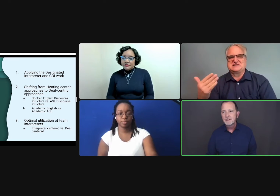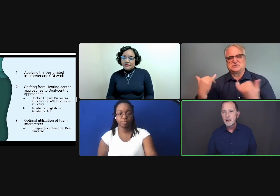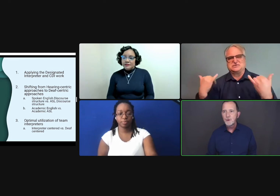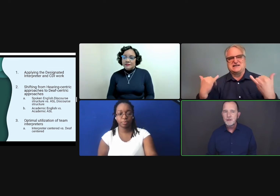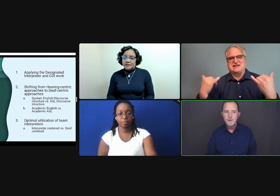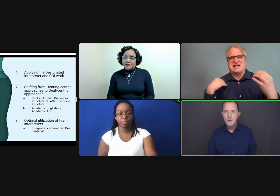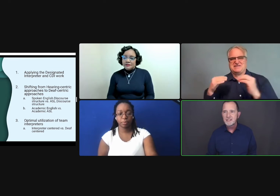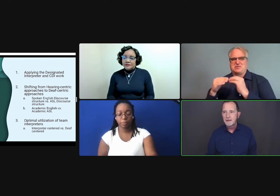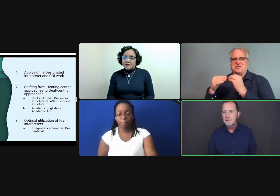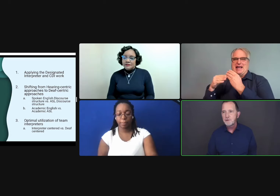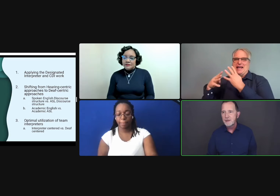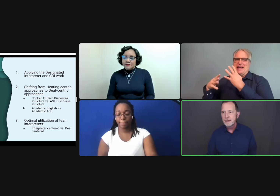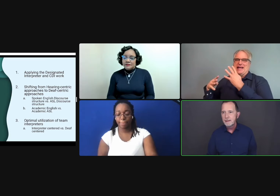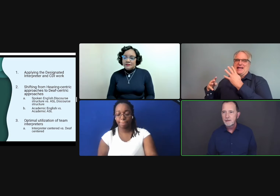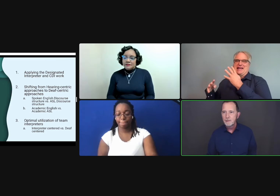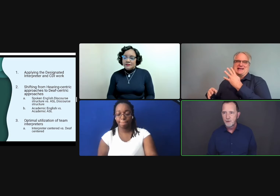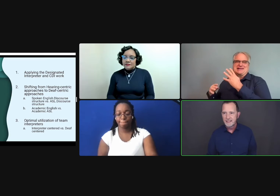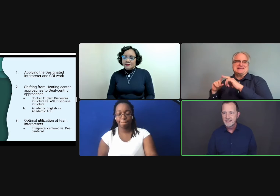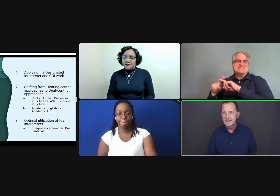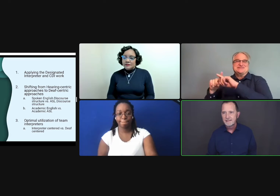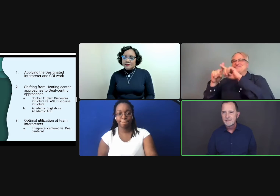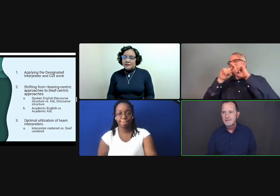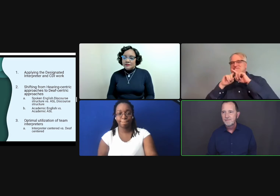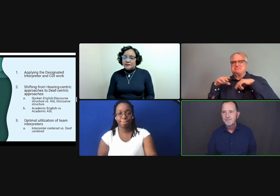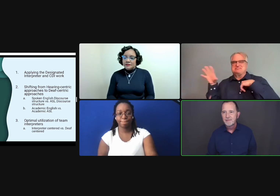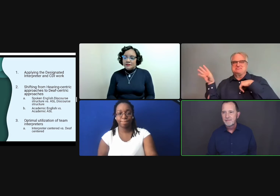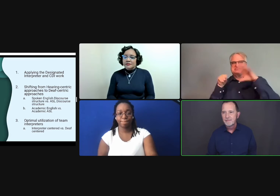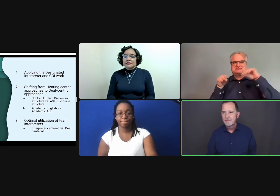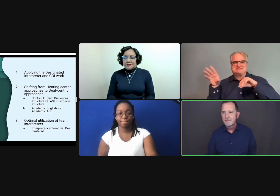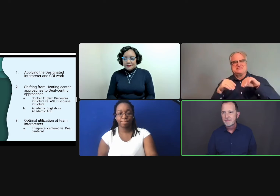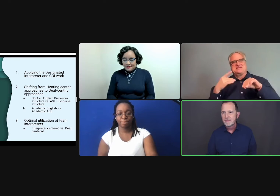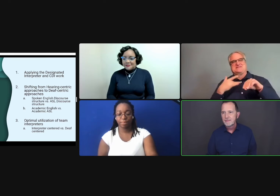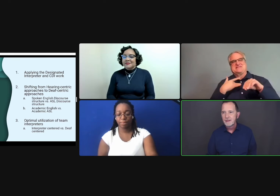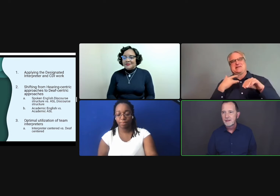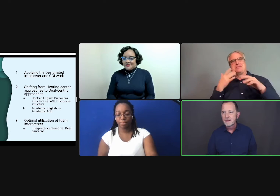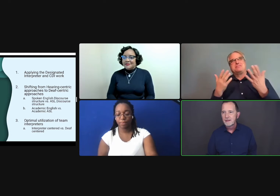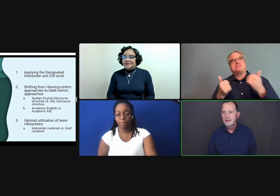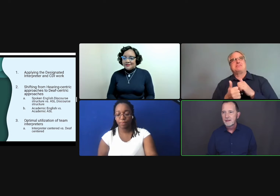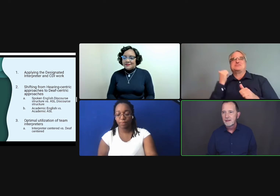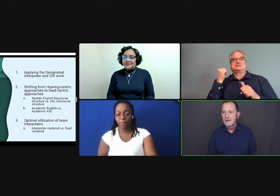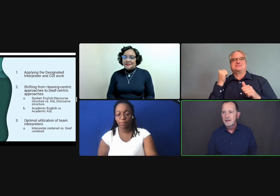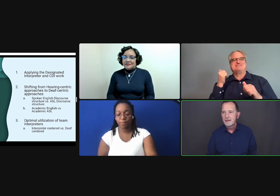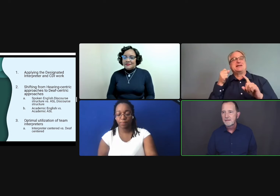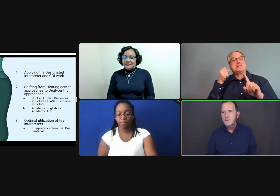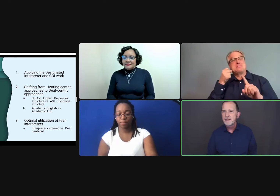Today we're going to focus on three components, the three